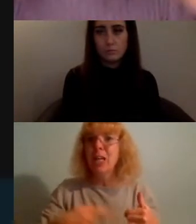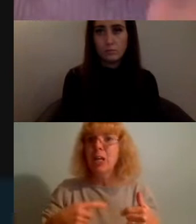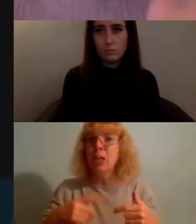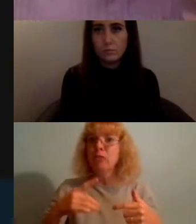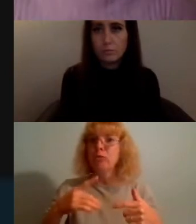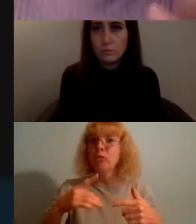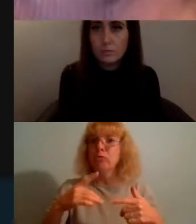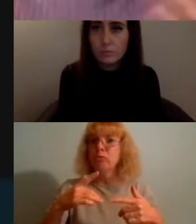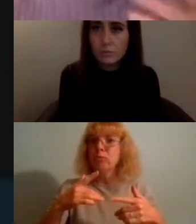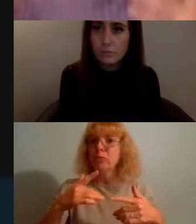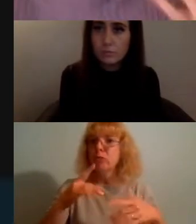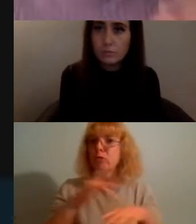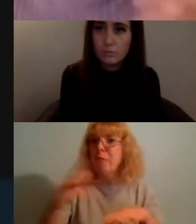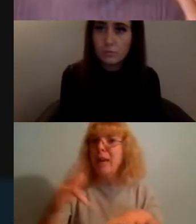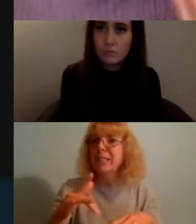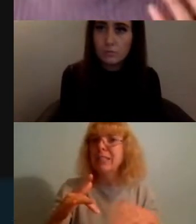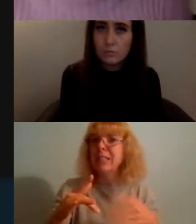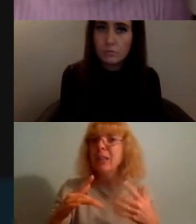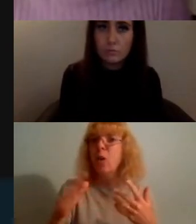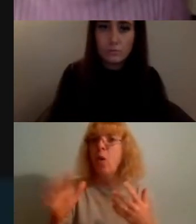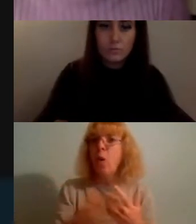all of this stuff stuff comes from a personal deeply dark place